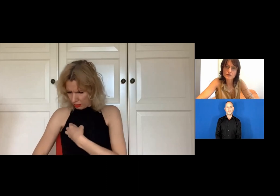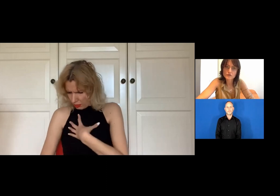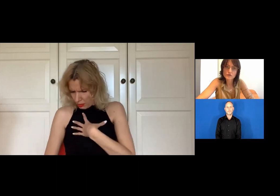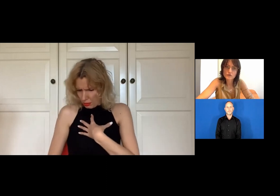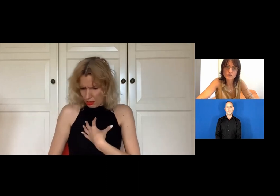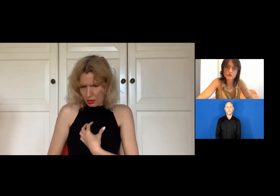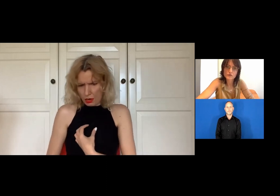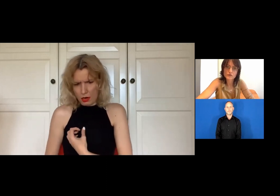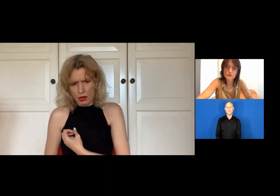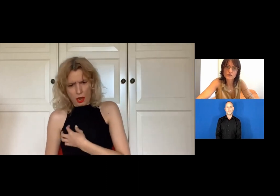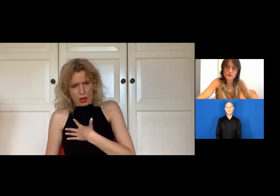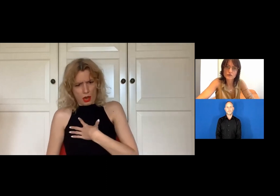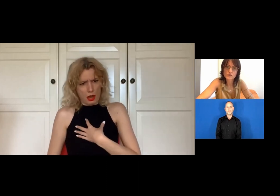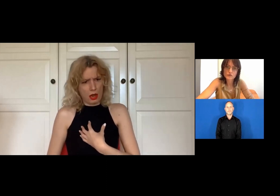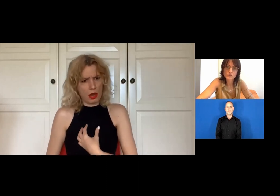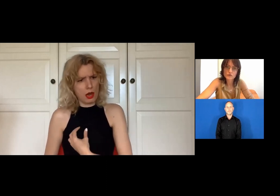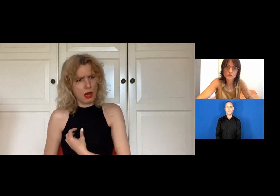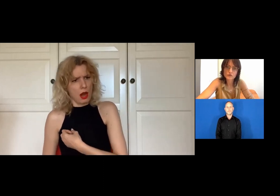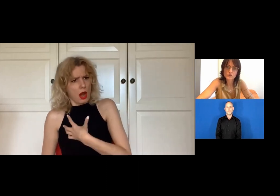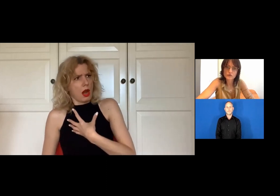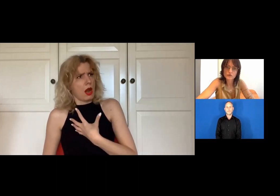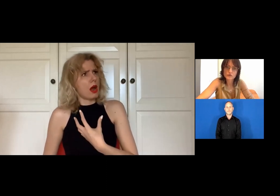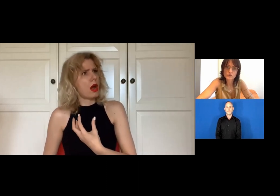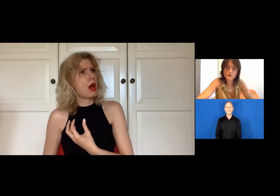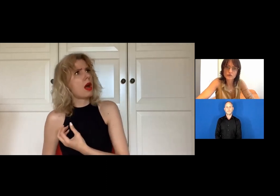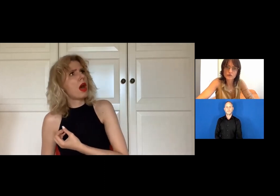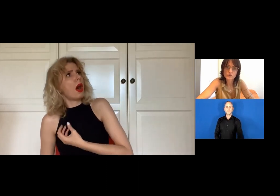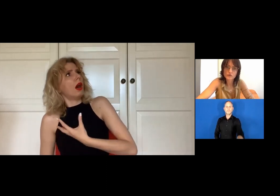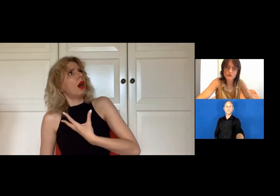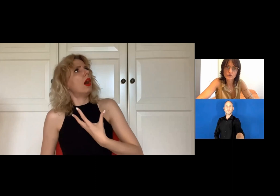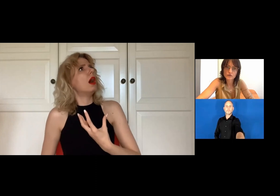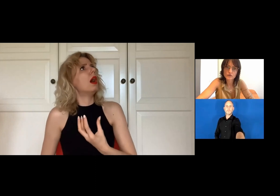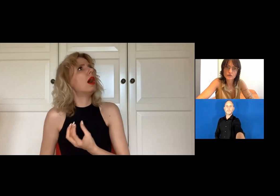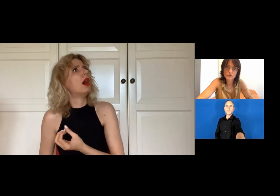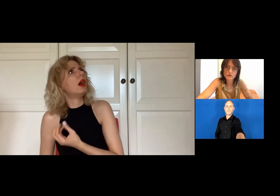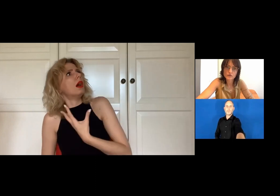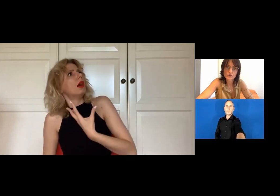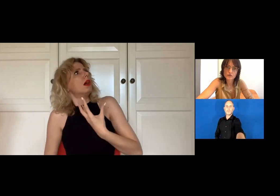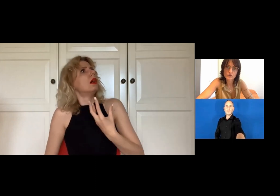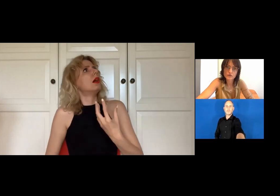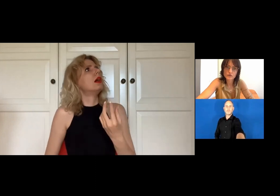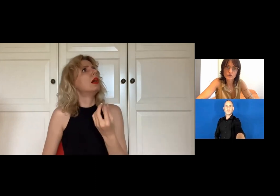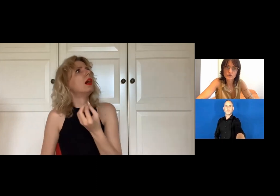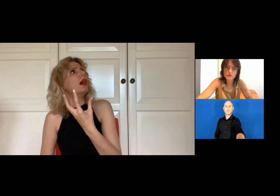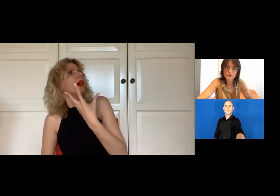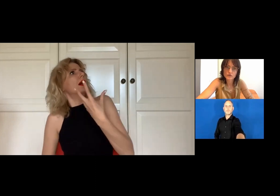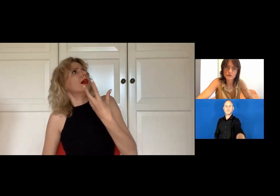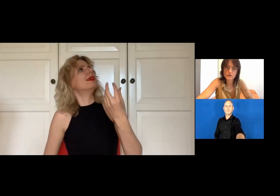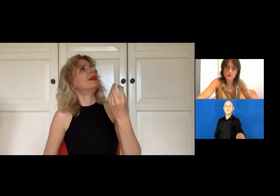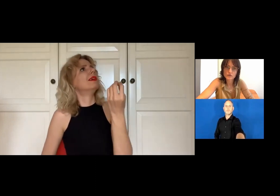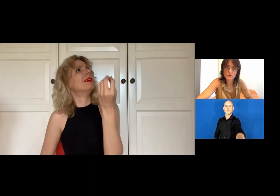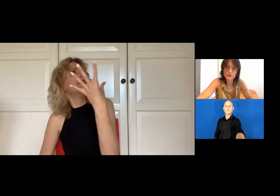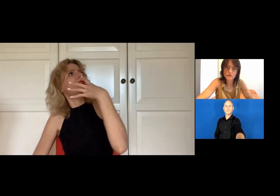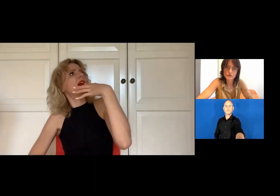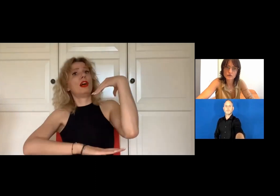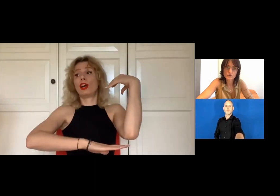I feel the light pulsating in me.